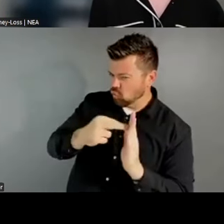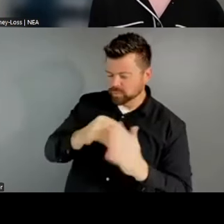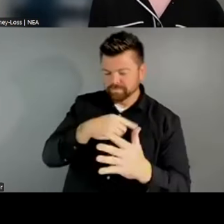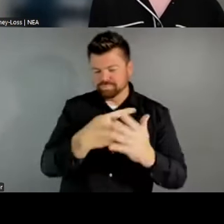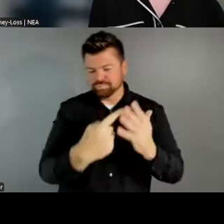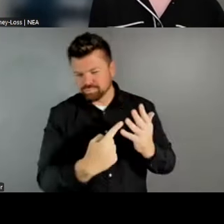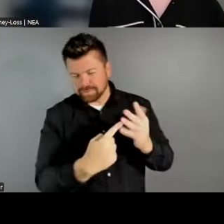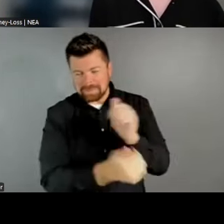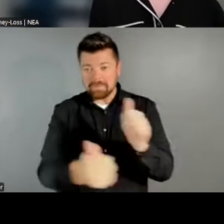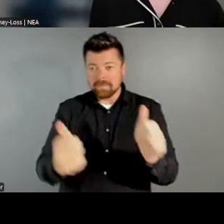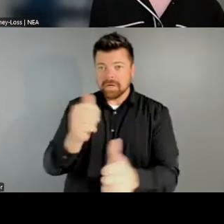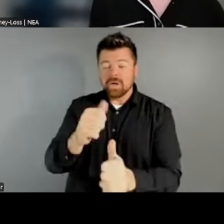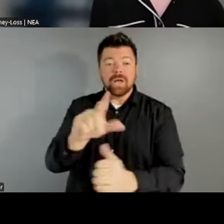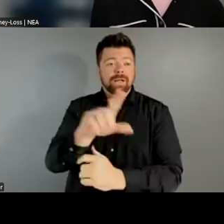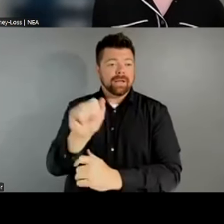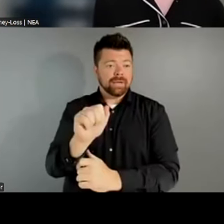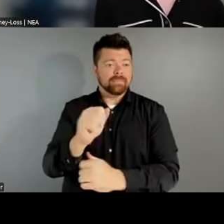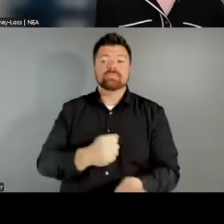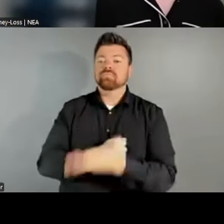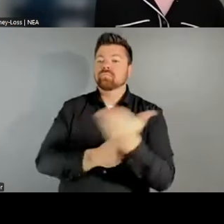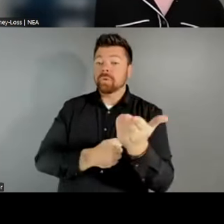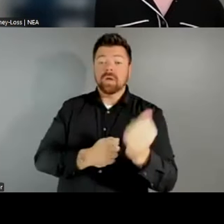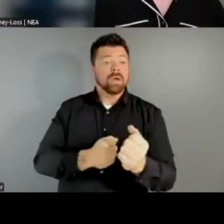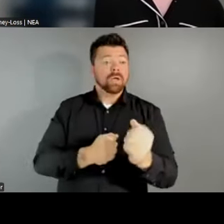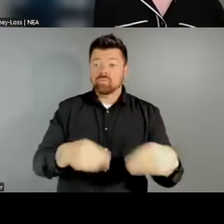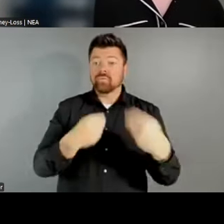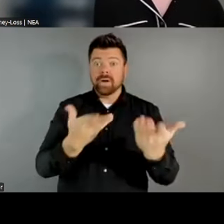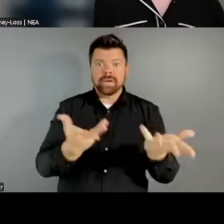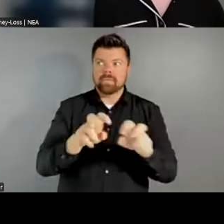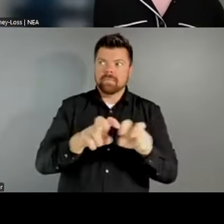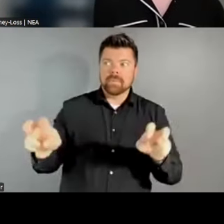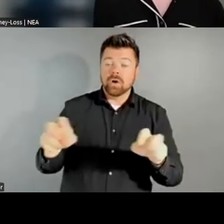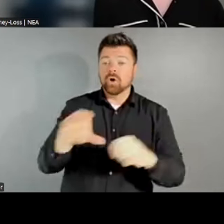a practitioner here on this panel. And you also are a co-chair of the Urban Arts Coalition,